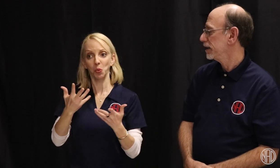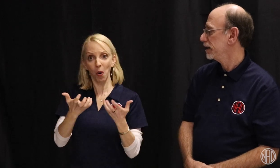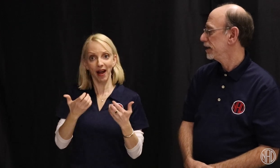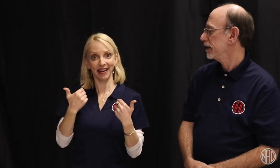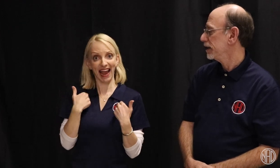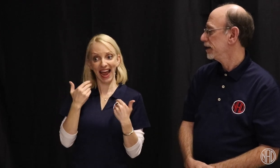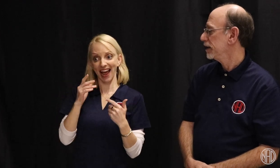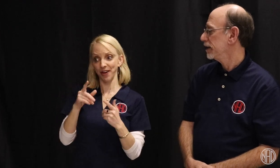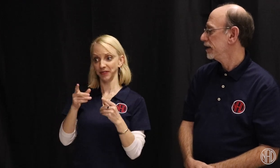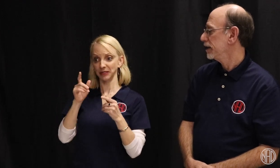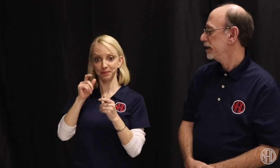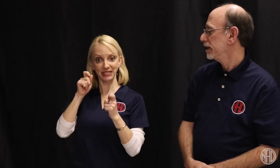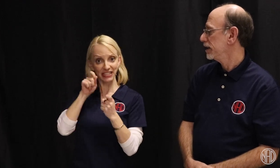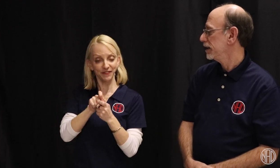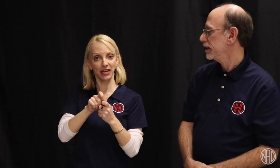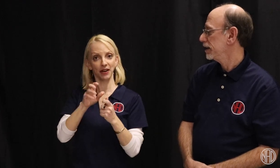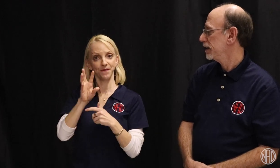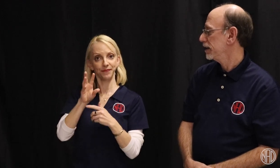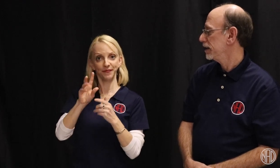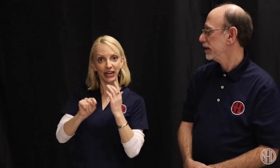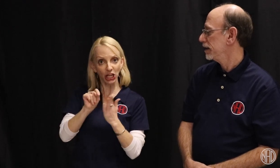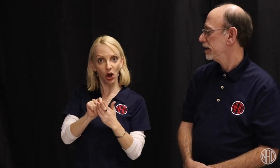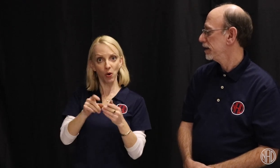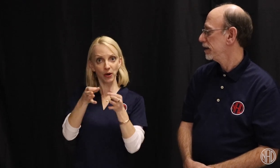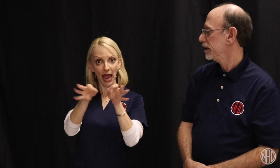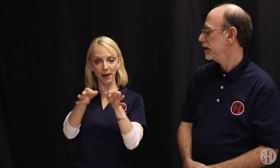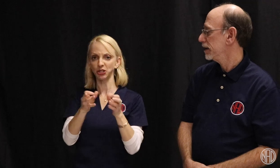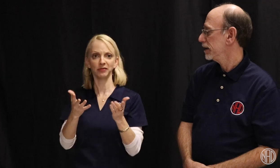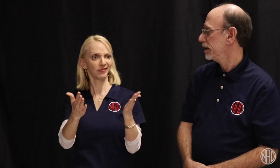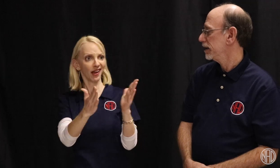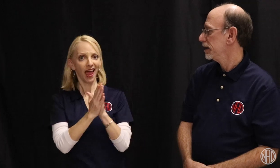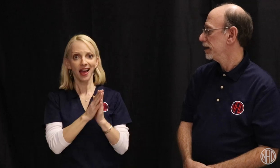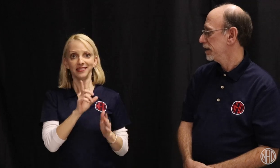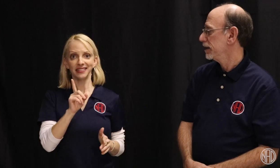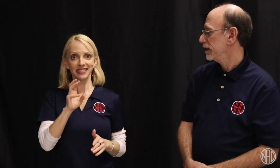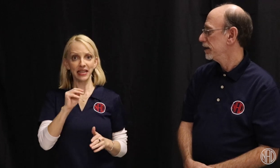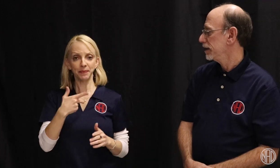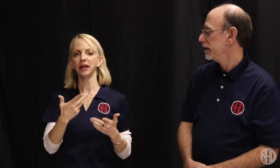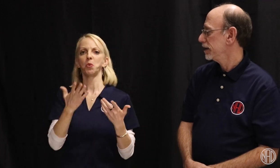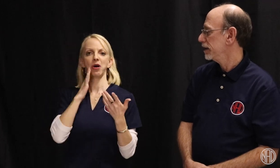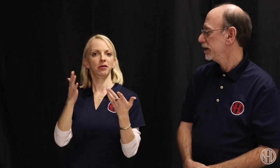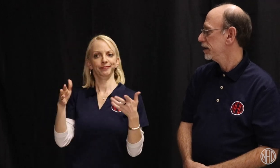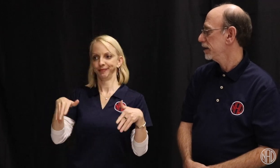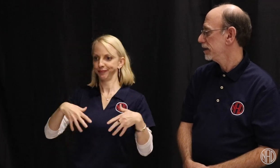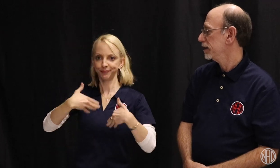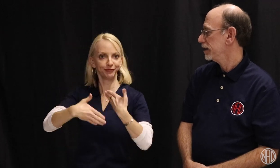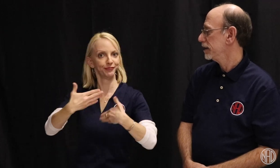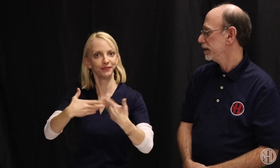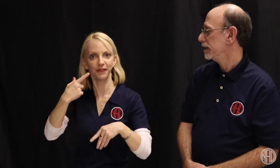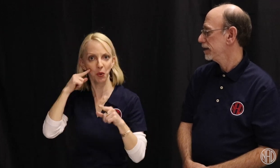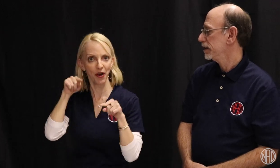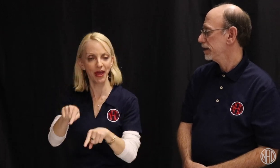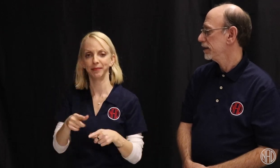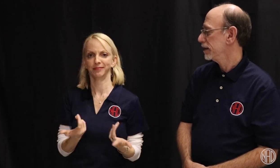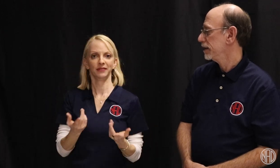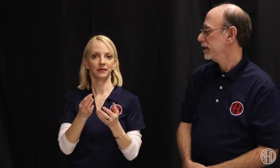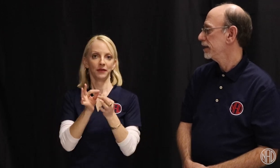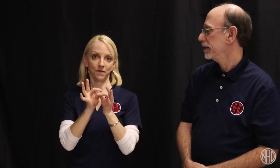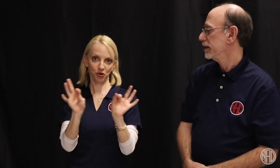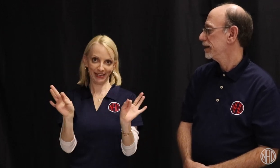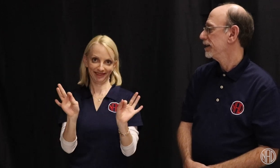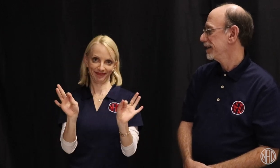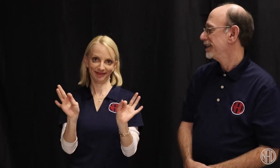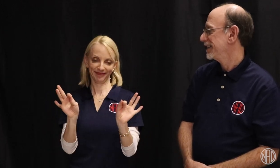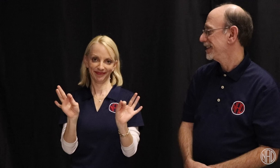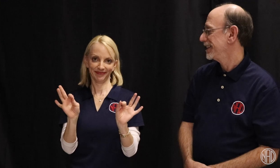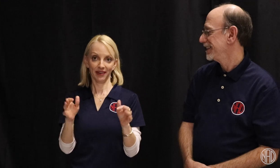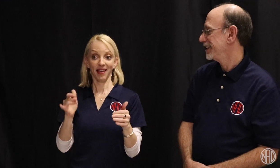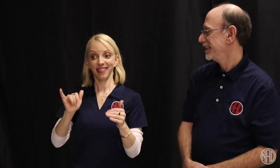If you need to have a specific video captioned, contact the DCMP and they will process your request for free.